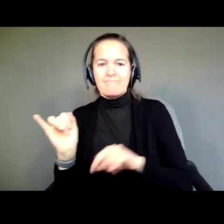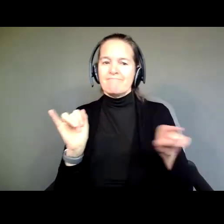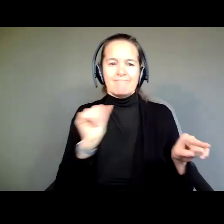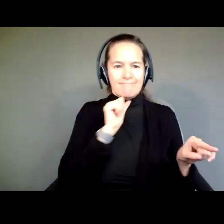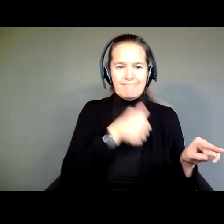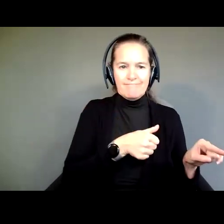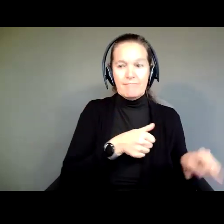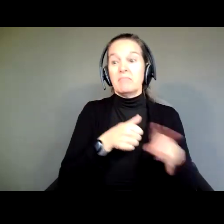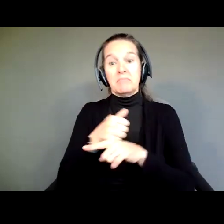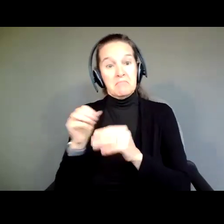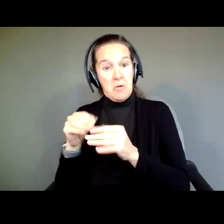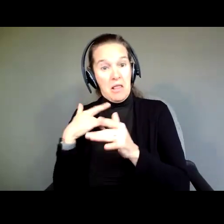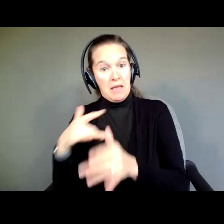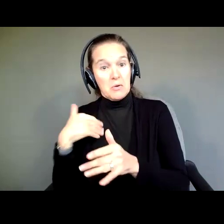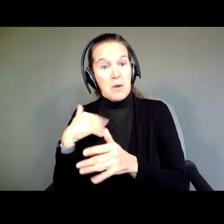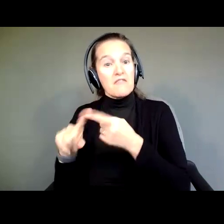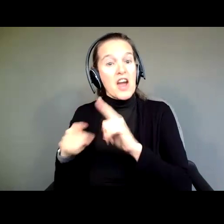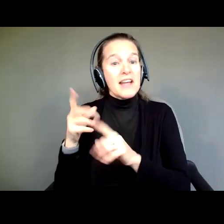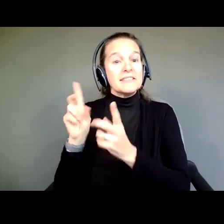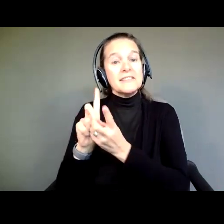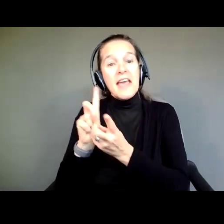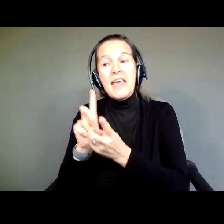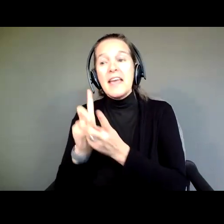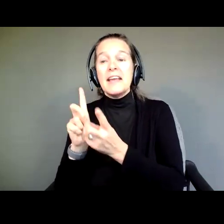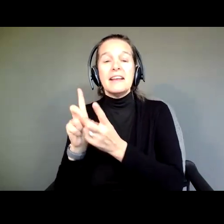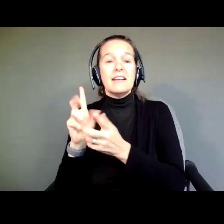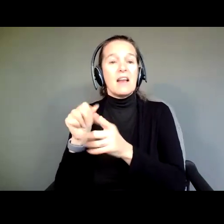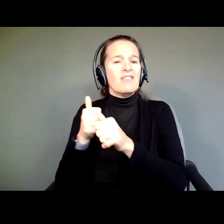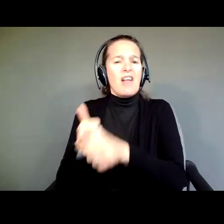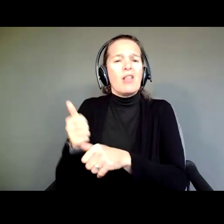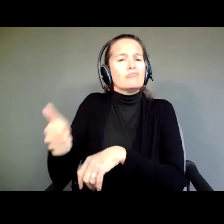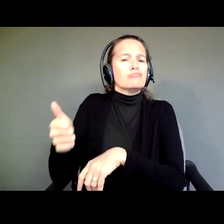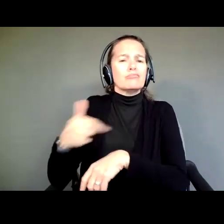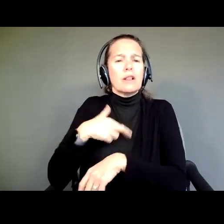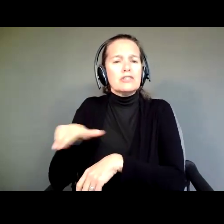to have friends and date and practice the religion of their choice, more likely to be